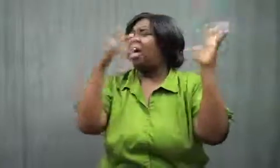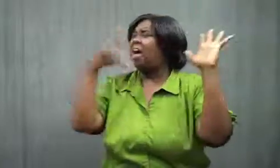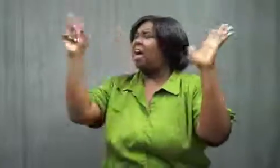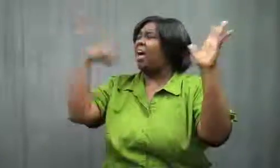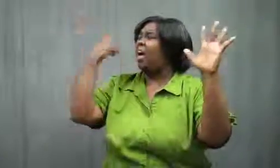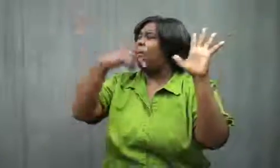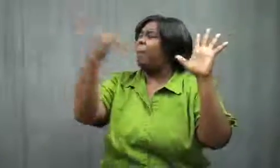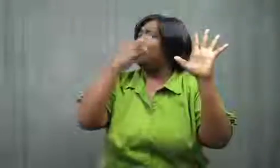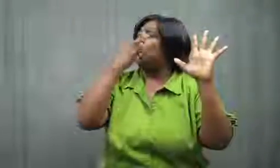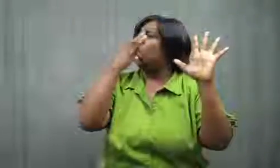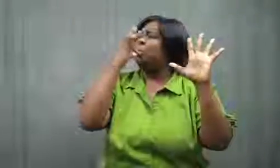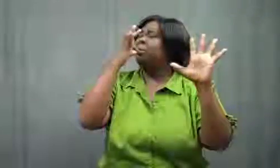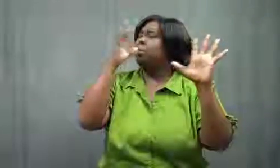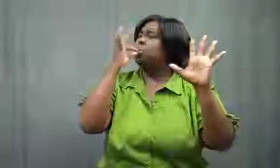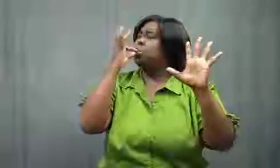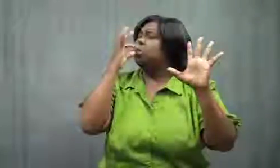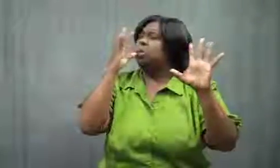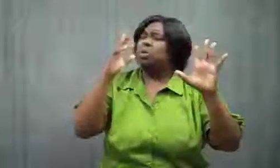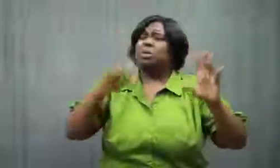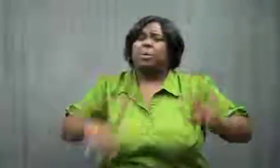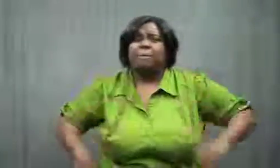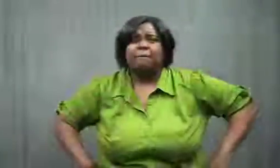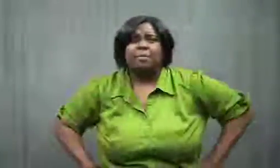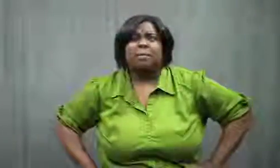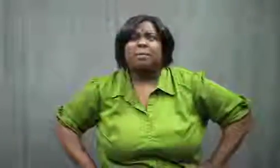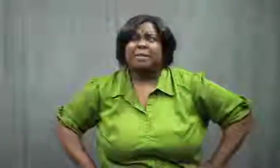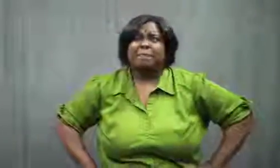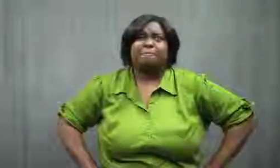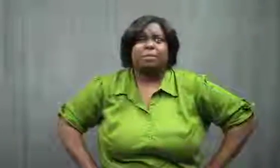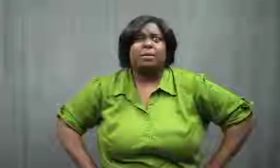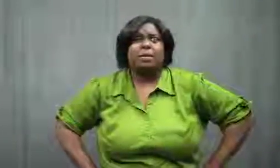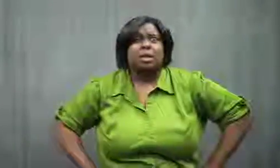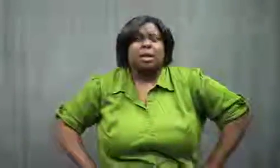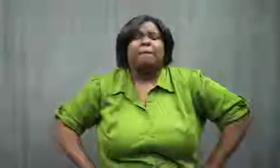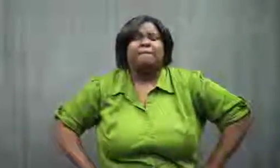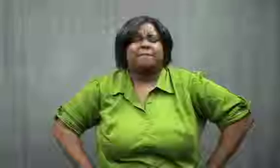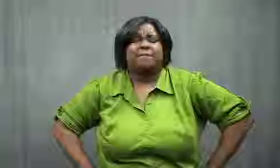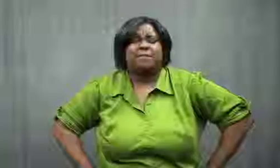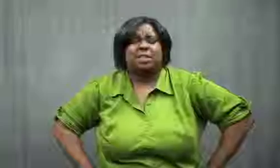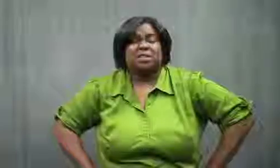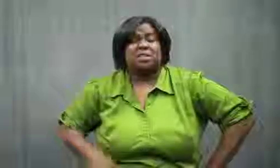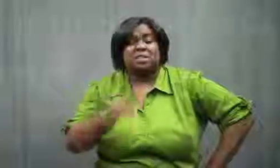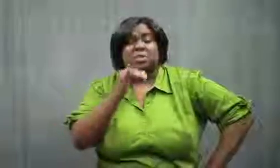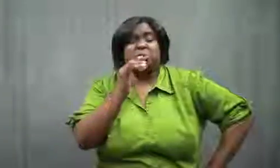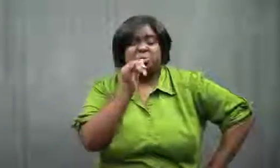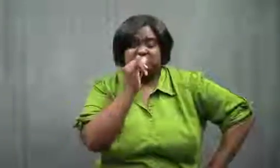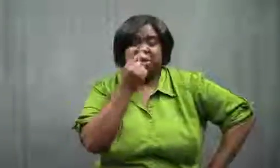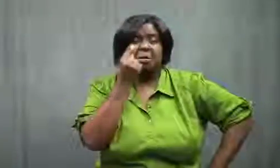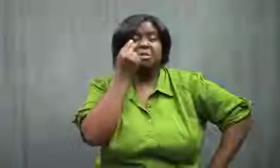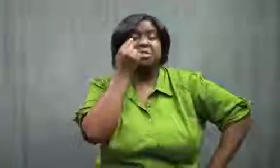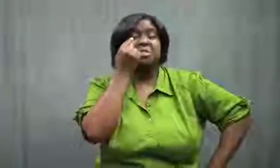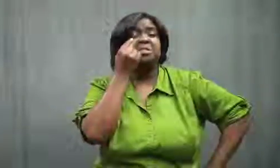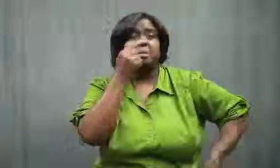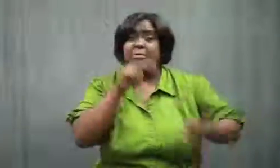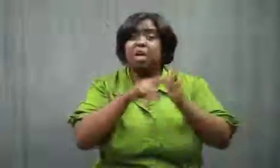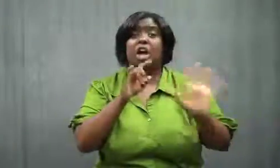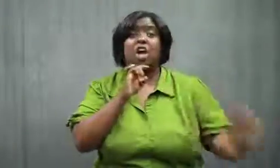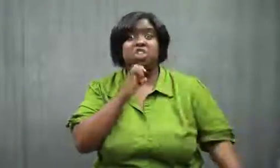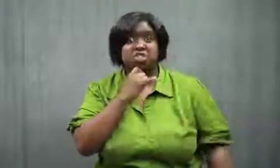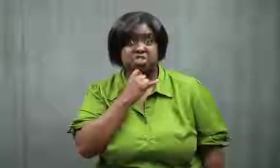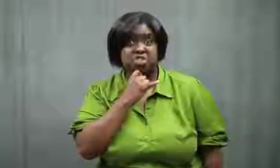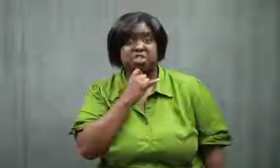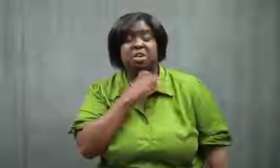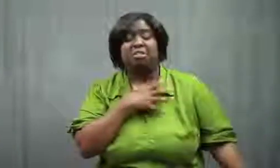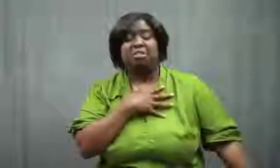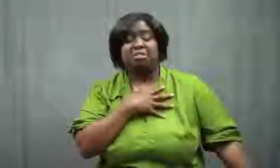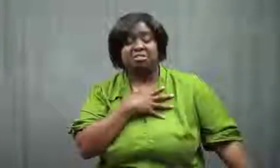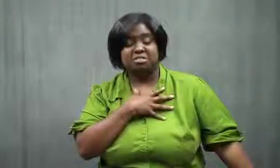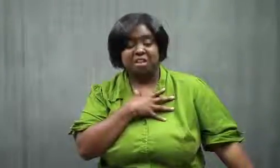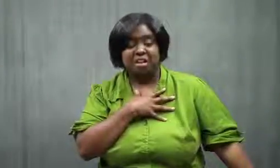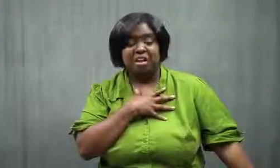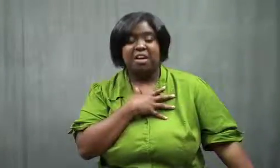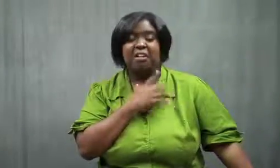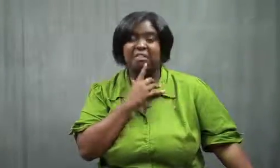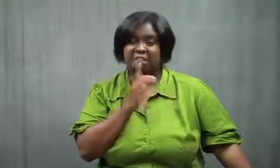I jumped, and said, "Wait, I'll be out soon!"